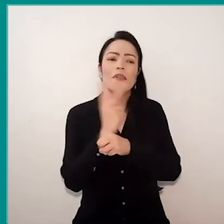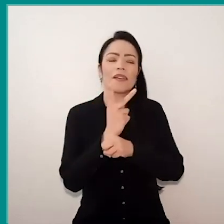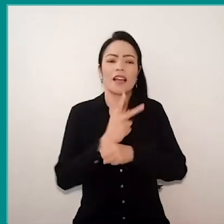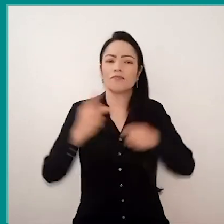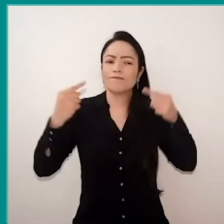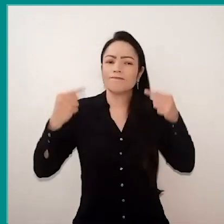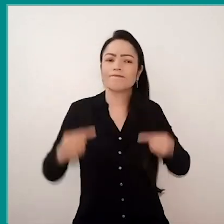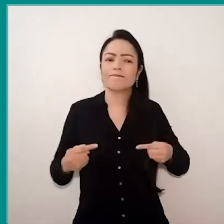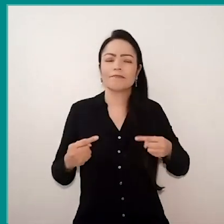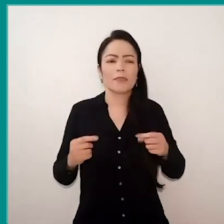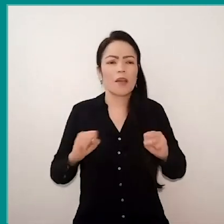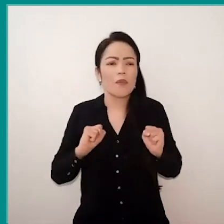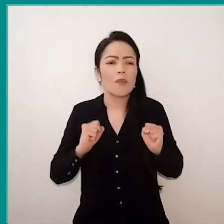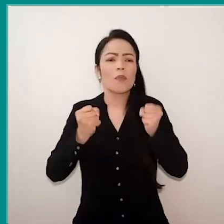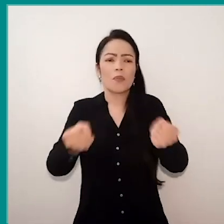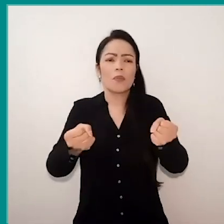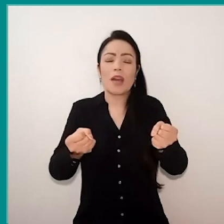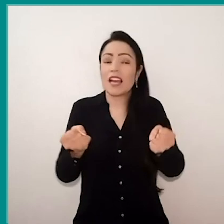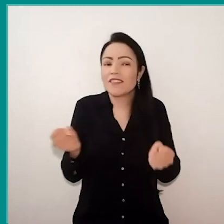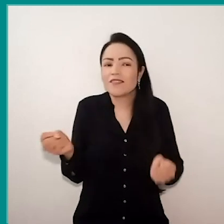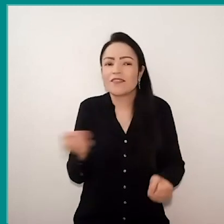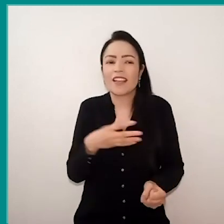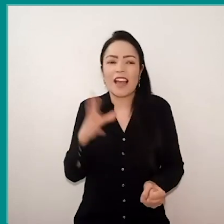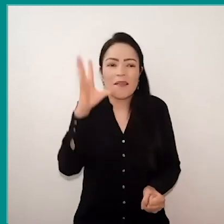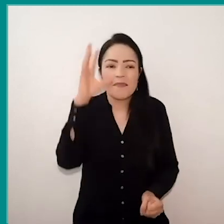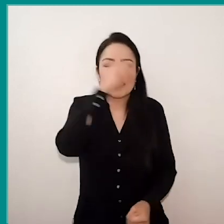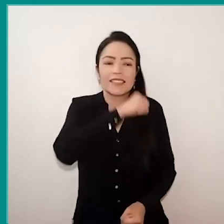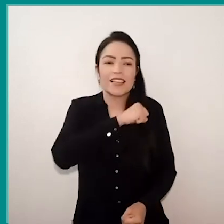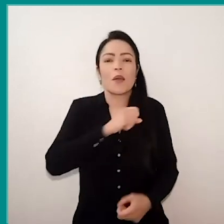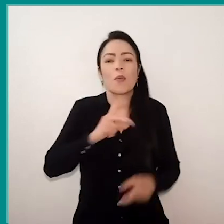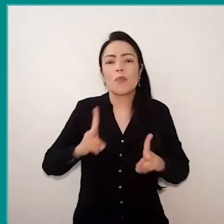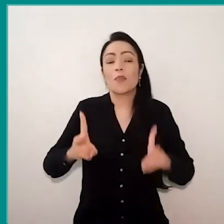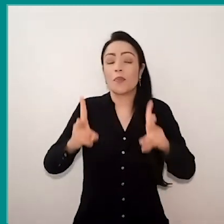they reinvented, they learned, and they keep trying.